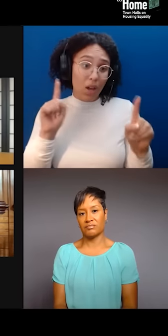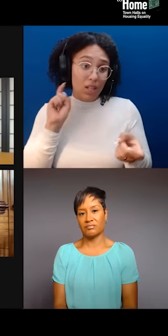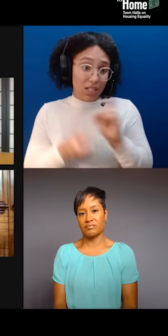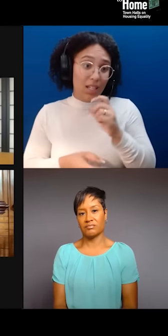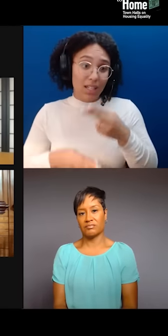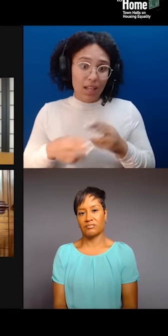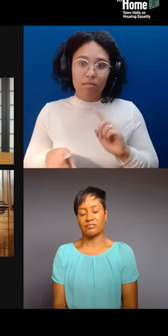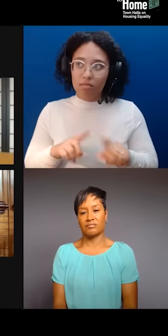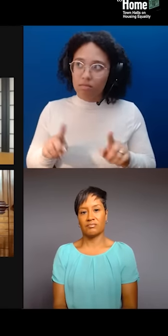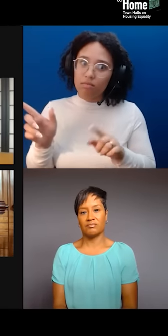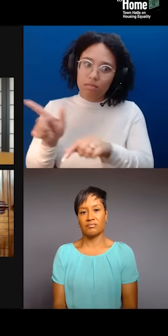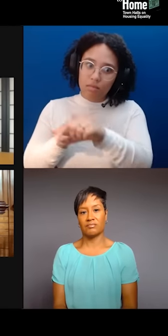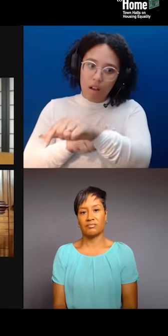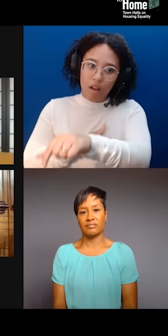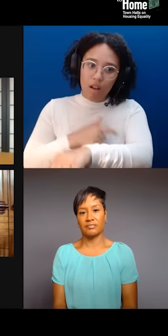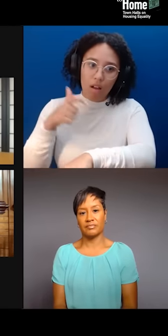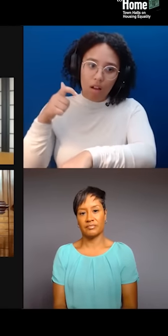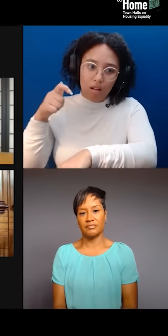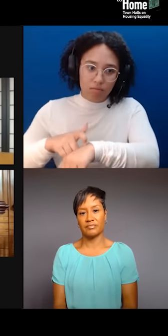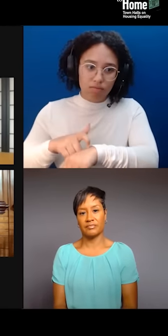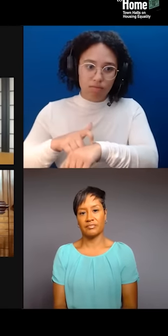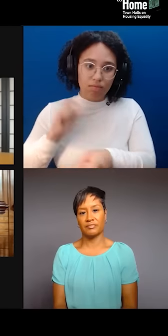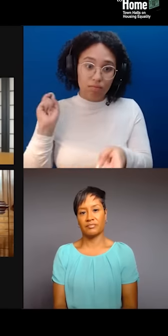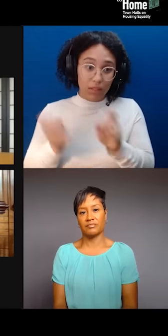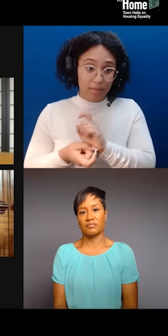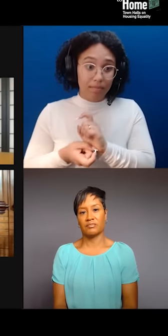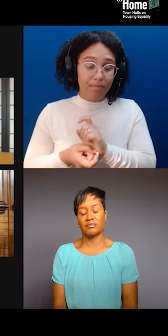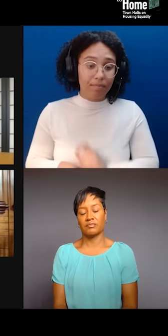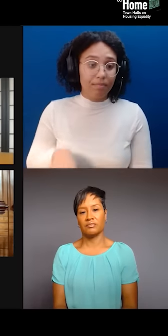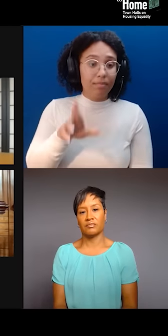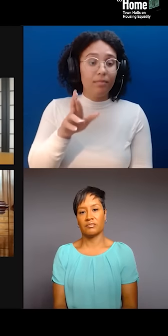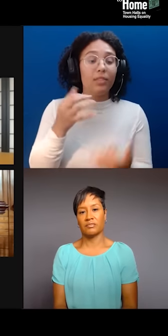those who benefit from what you've termed indigenous cultural genius,